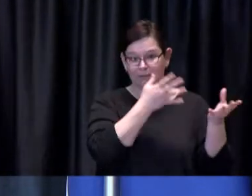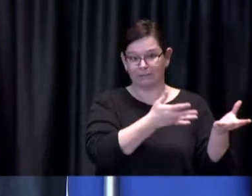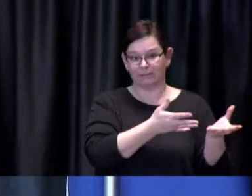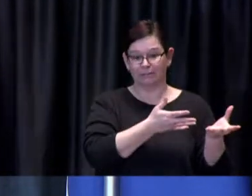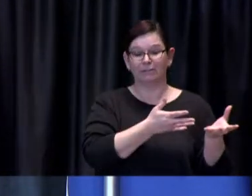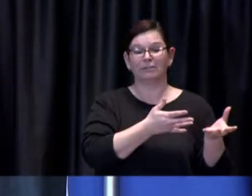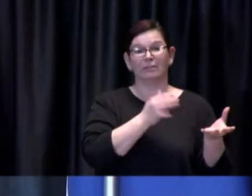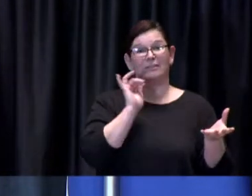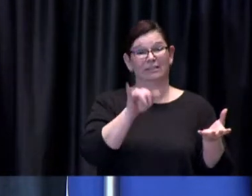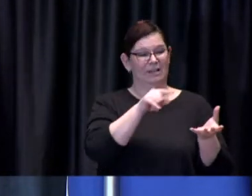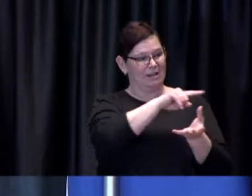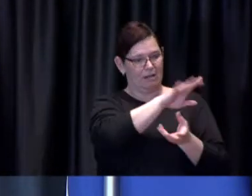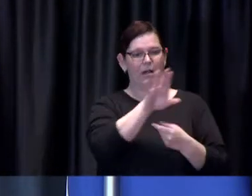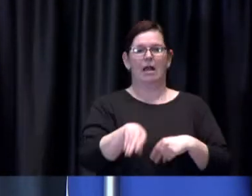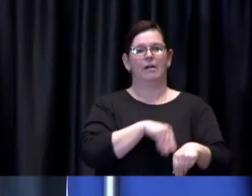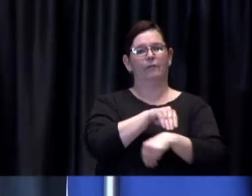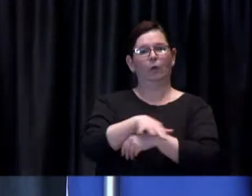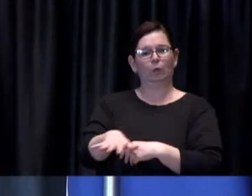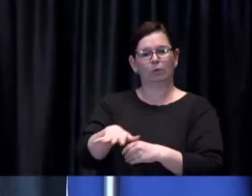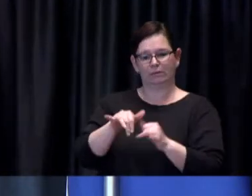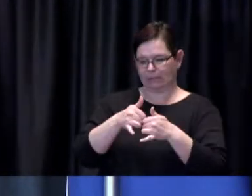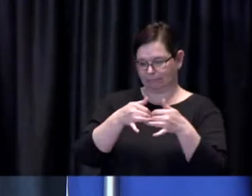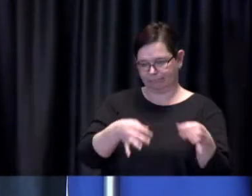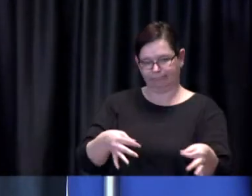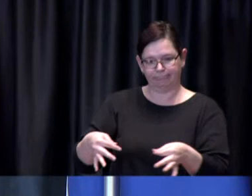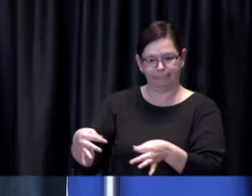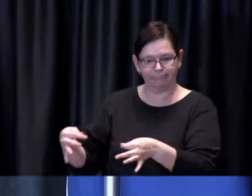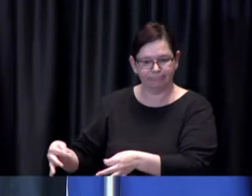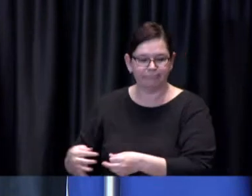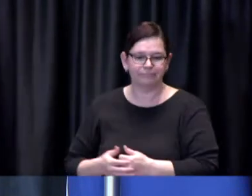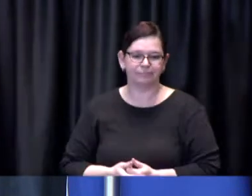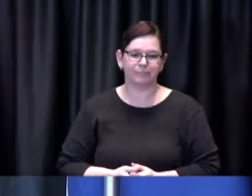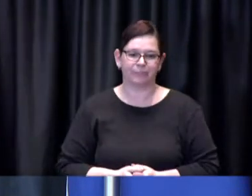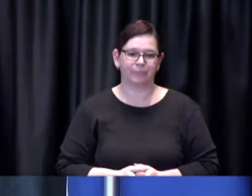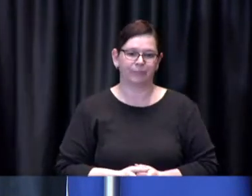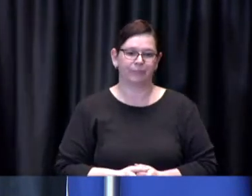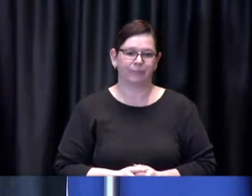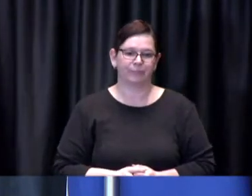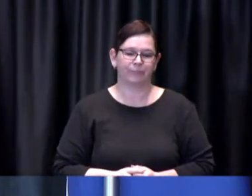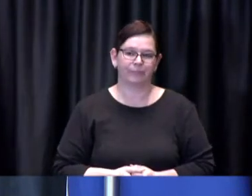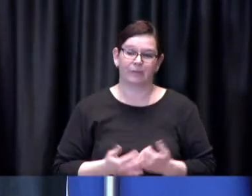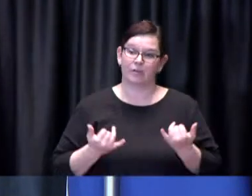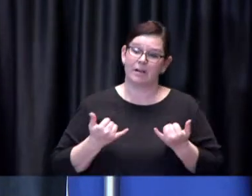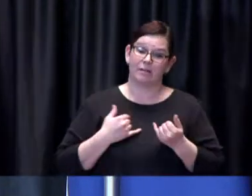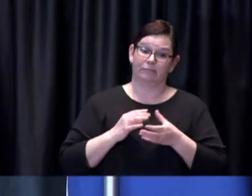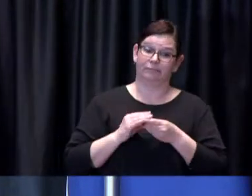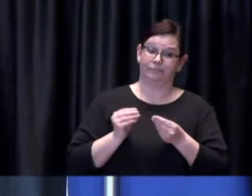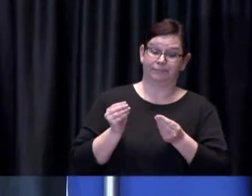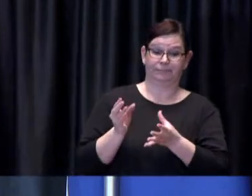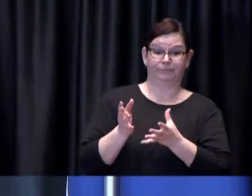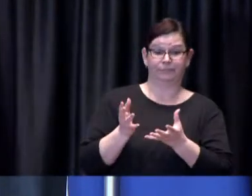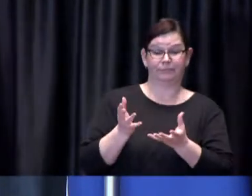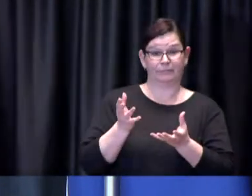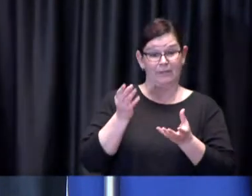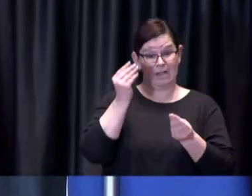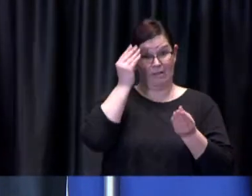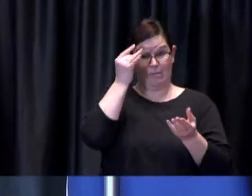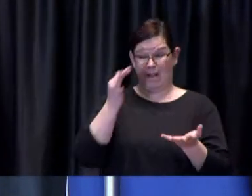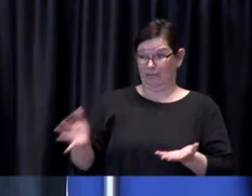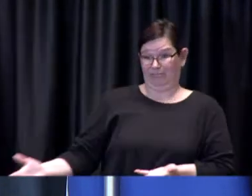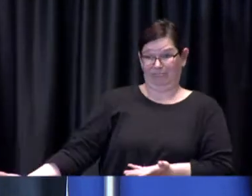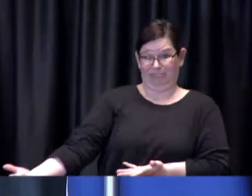certainly I can tell you that there are um many data being collected within the provincial COVax system